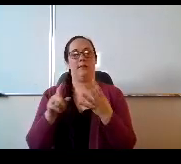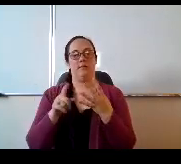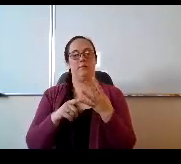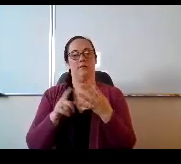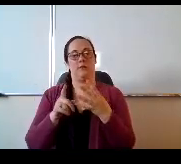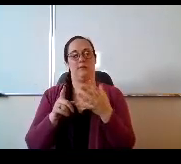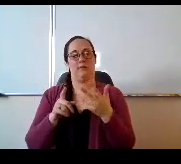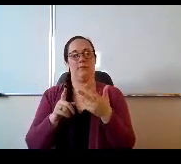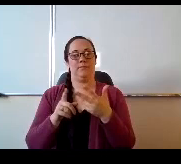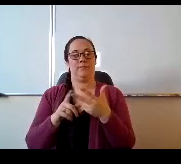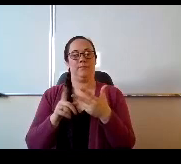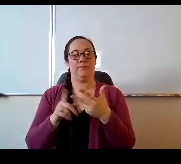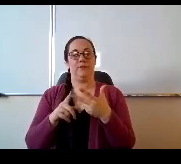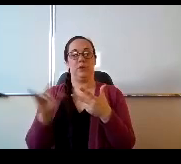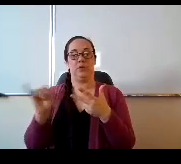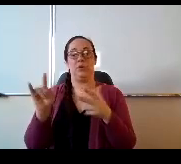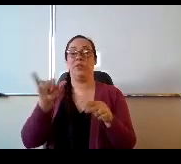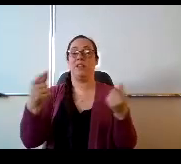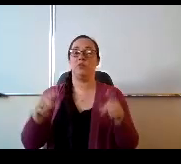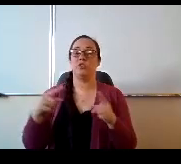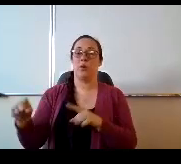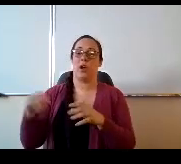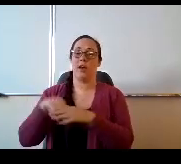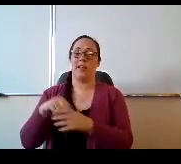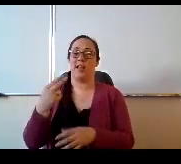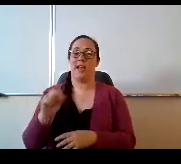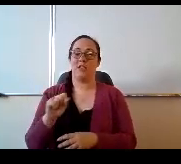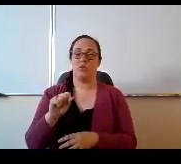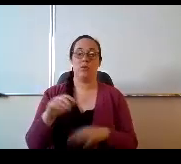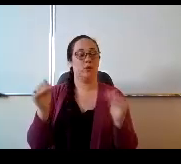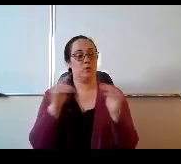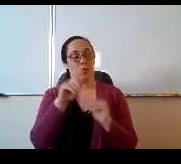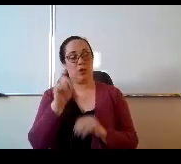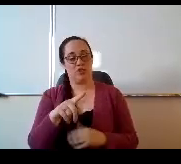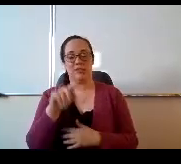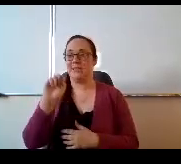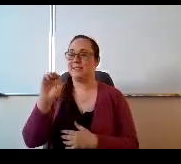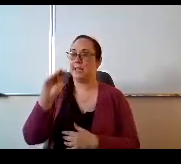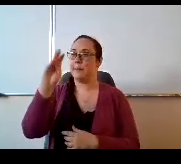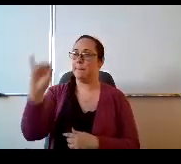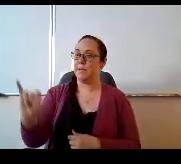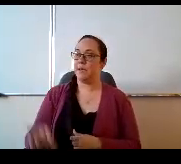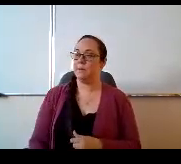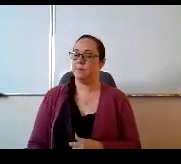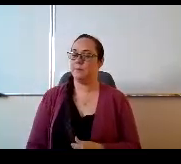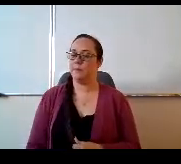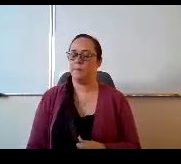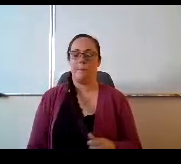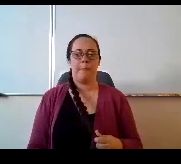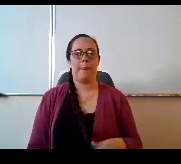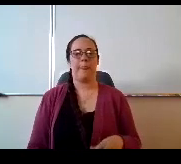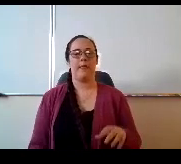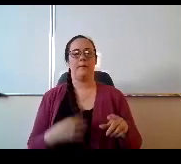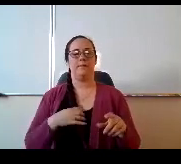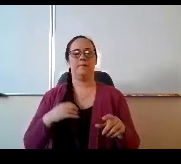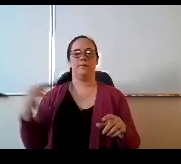going on at the high school level. So questions Mr Tempe. This is a question for the whole team.